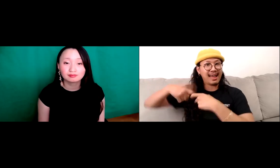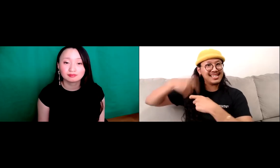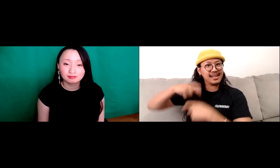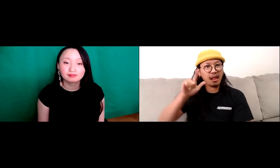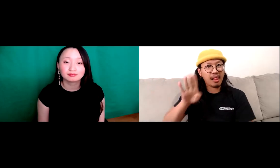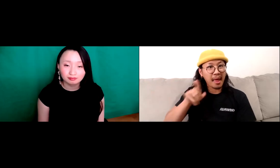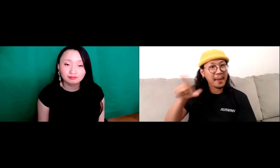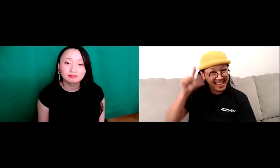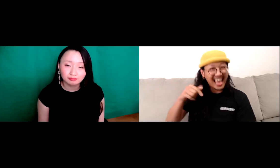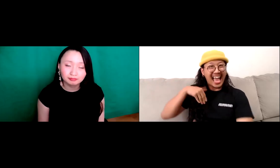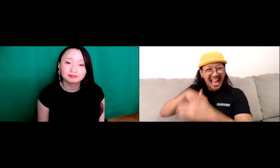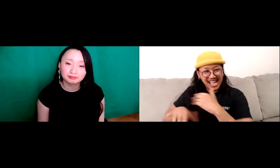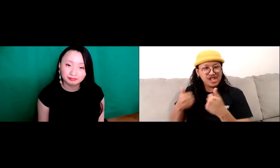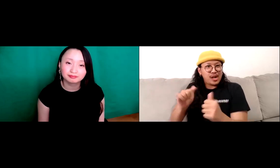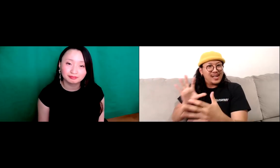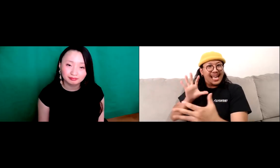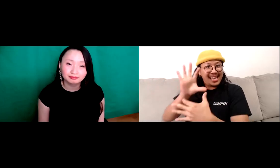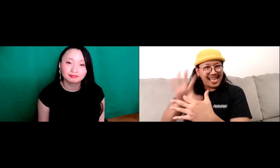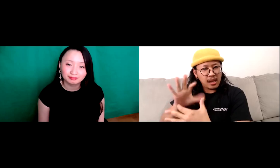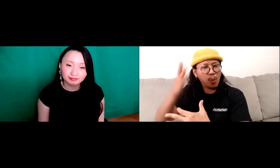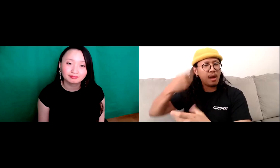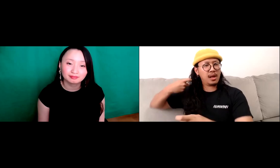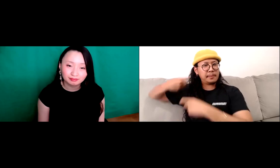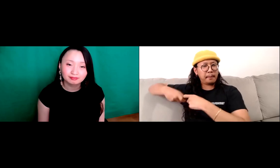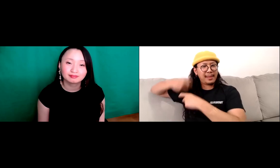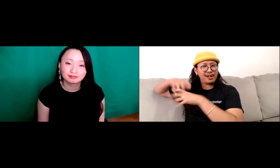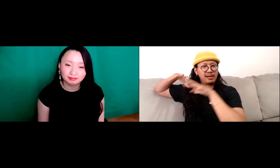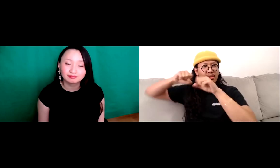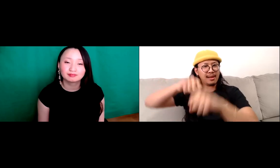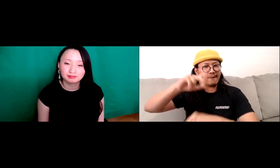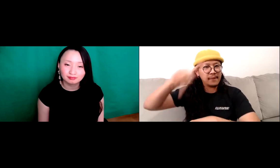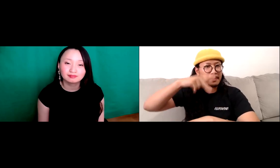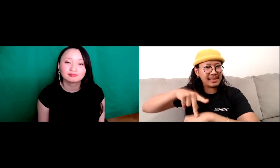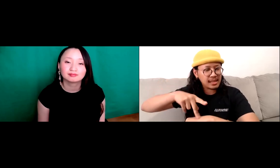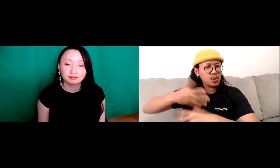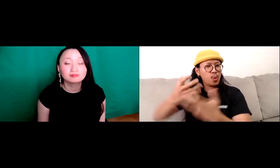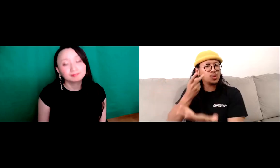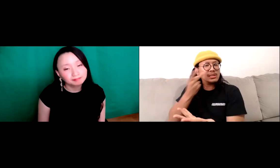and I didn't fit there so then I went into the next club.